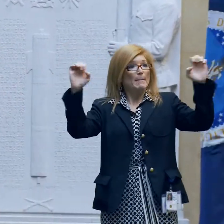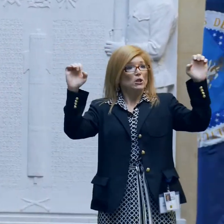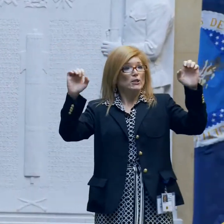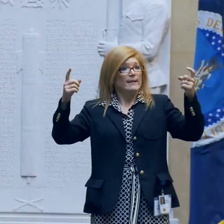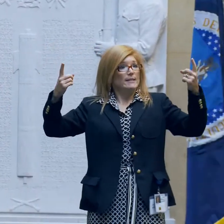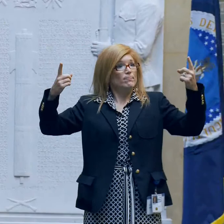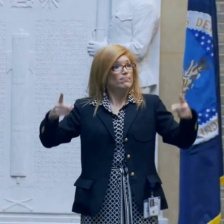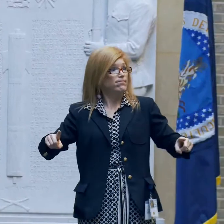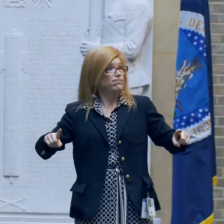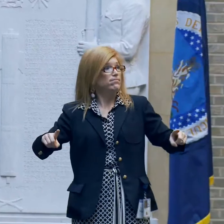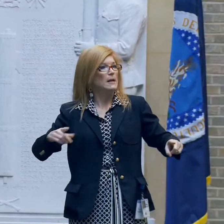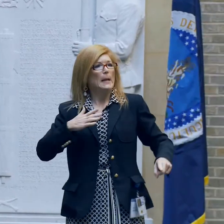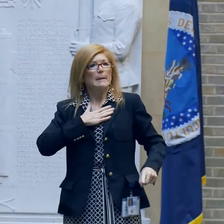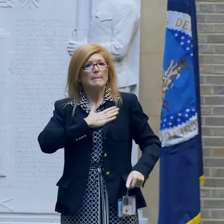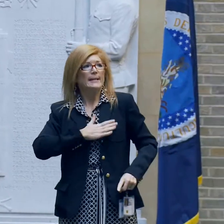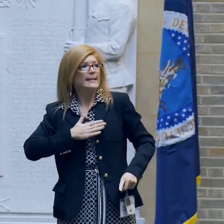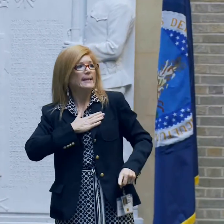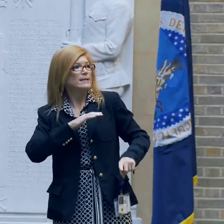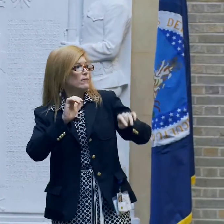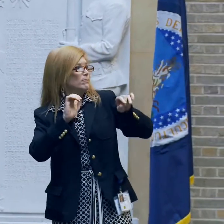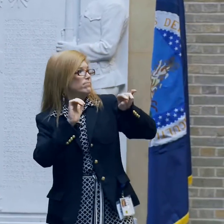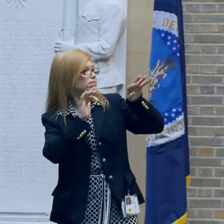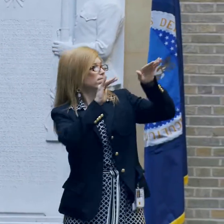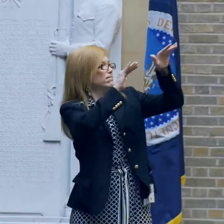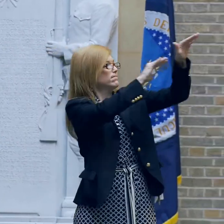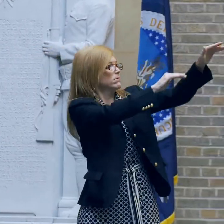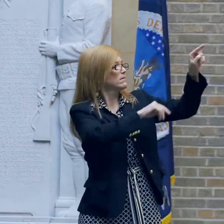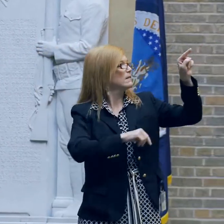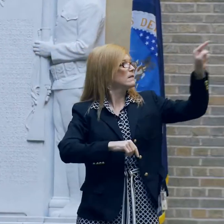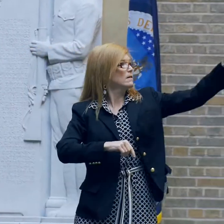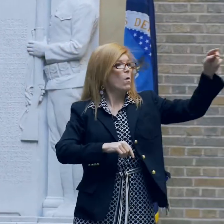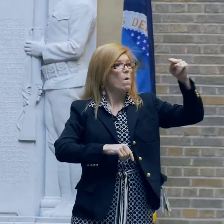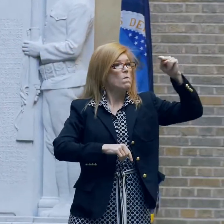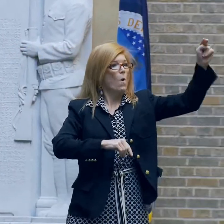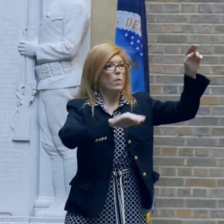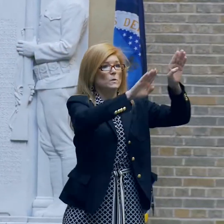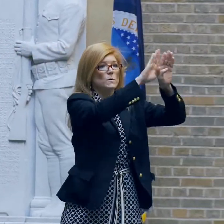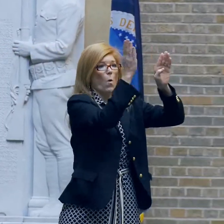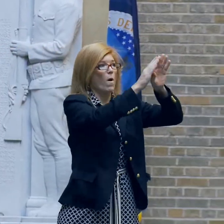evacuation, please utilize both North and South Exits.